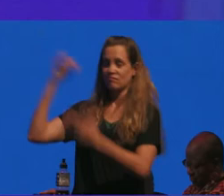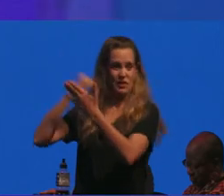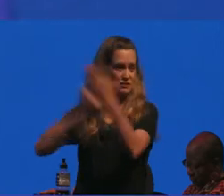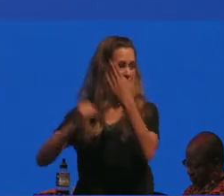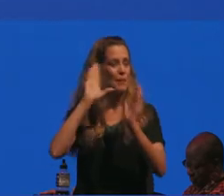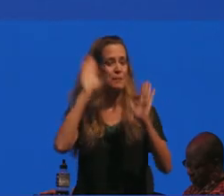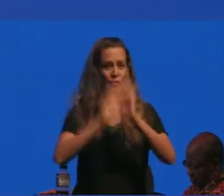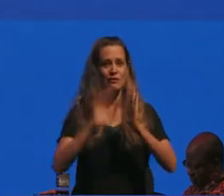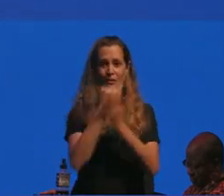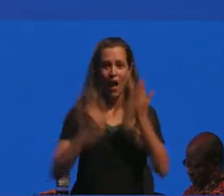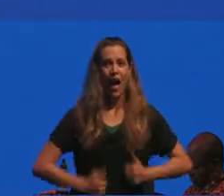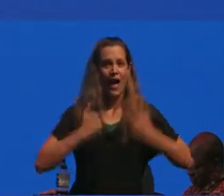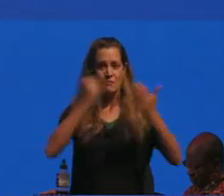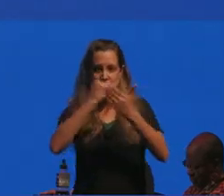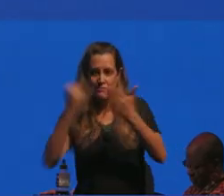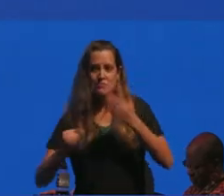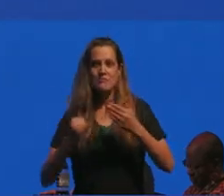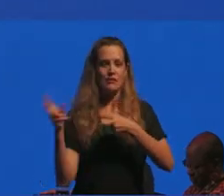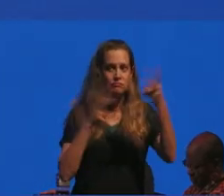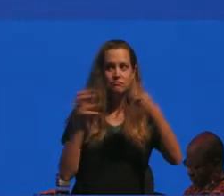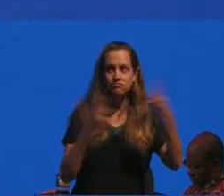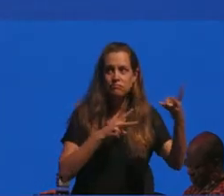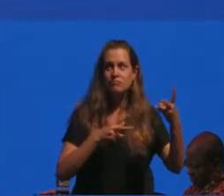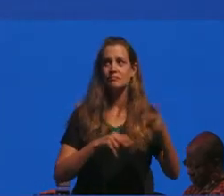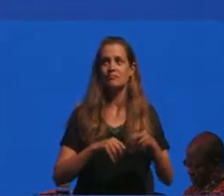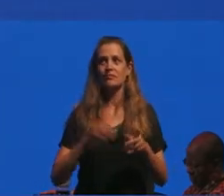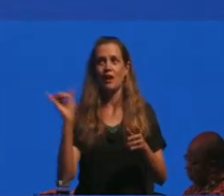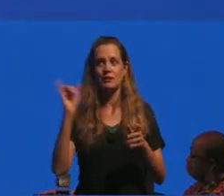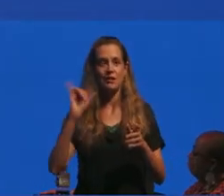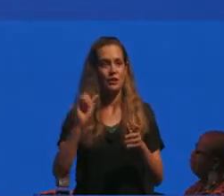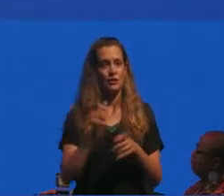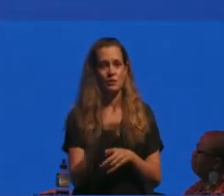Martin Jones and Marni Richardson and also to our ASL interpreters who have